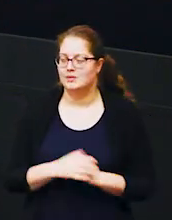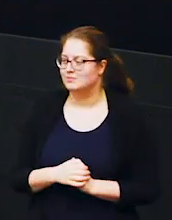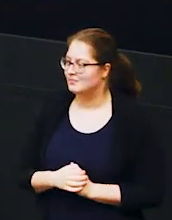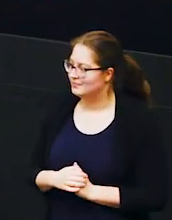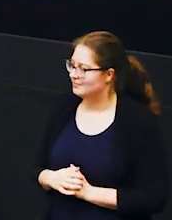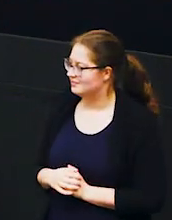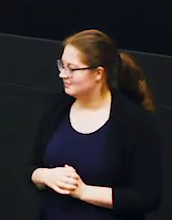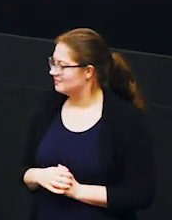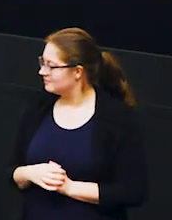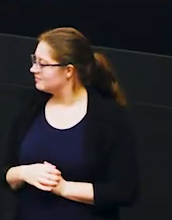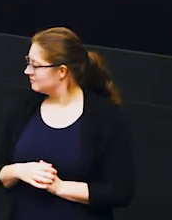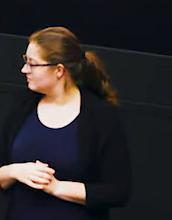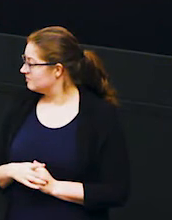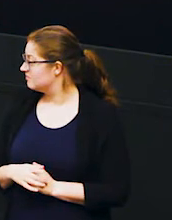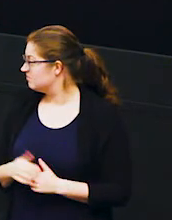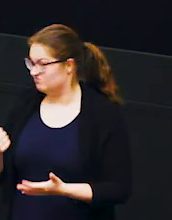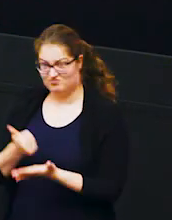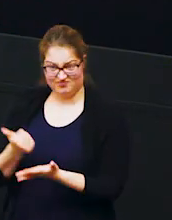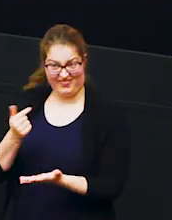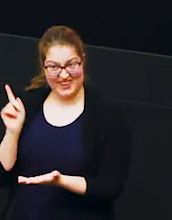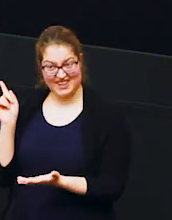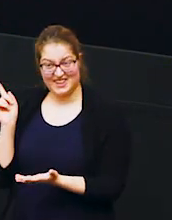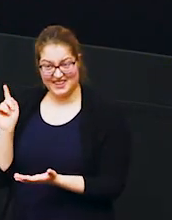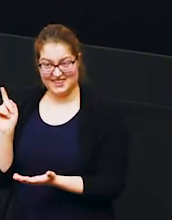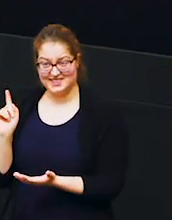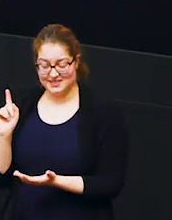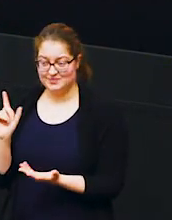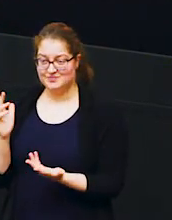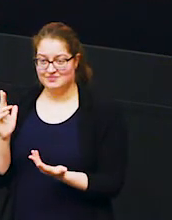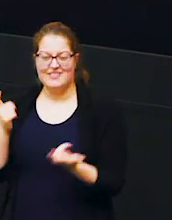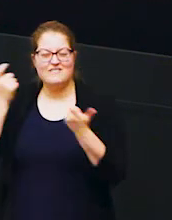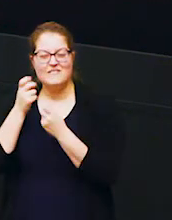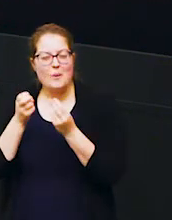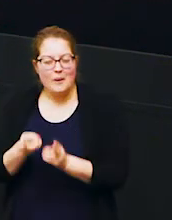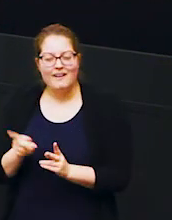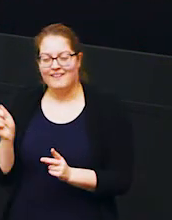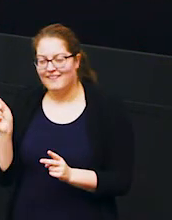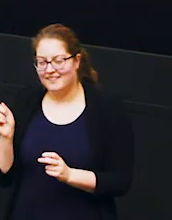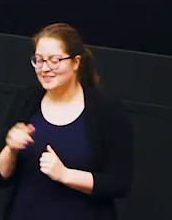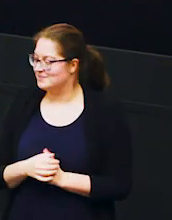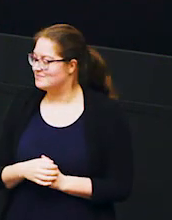so this is a really great way in which a really you know a fun way even which farmers have found